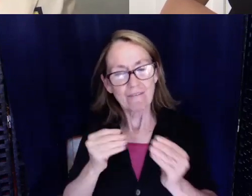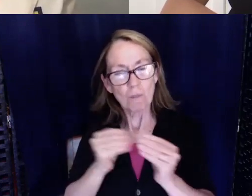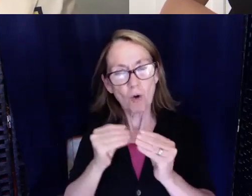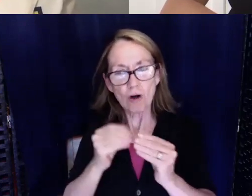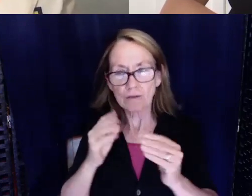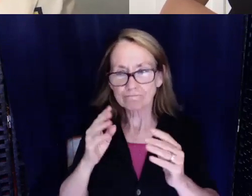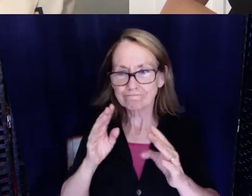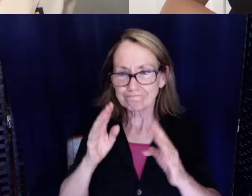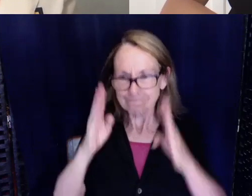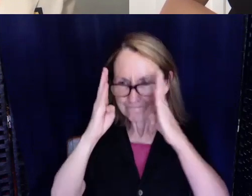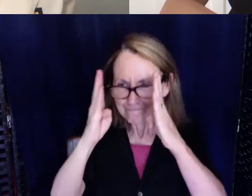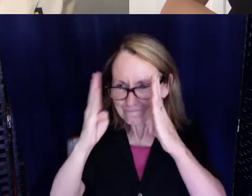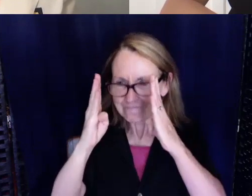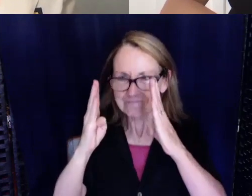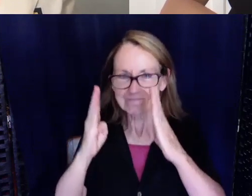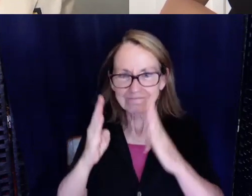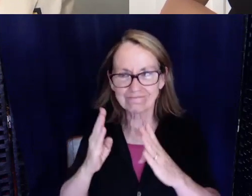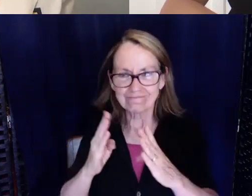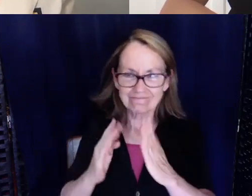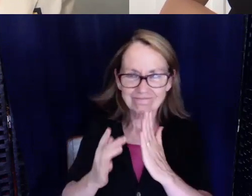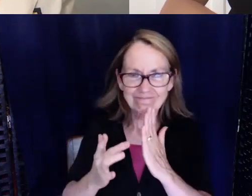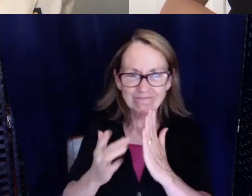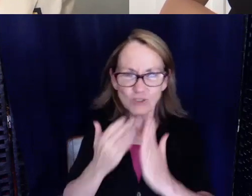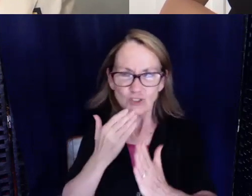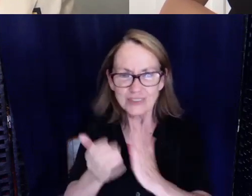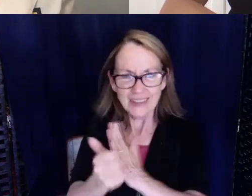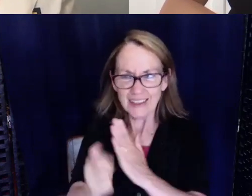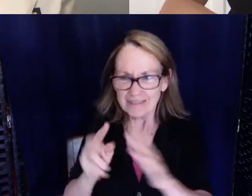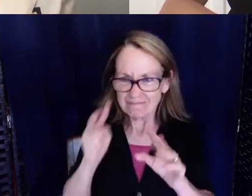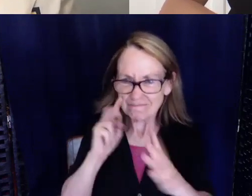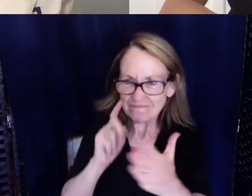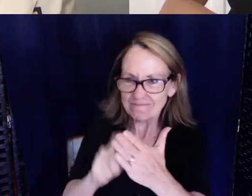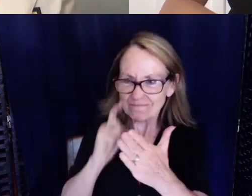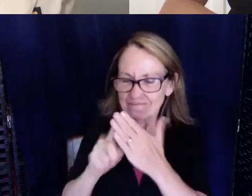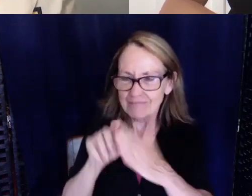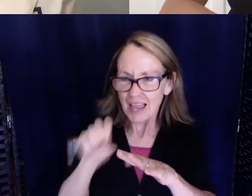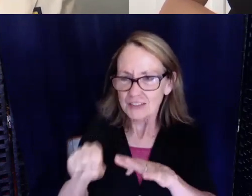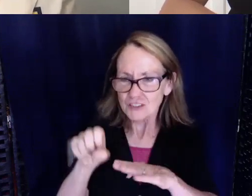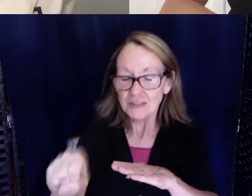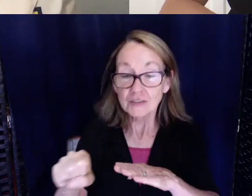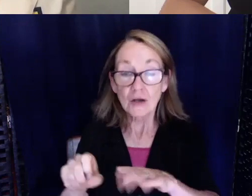So we can be really helpful in that way. We also have